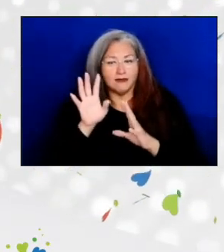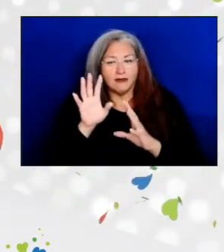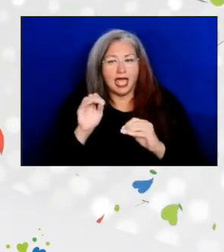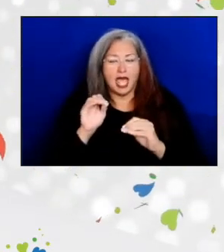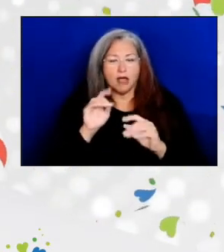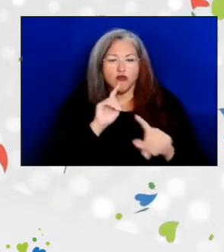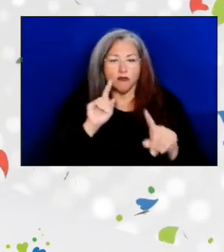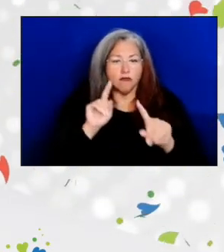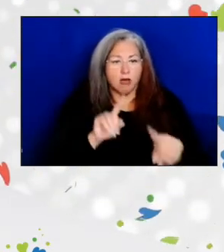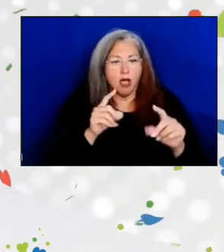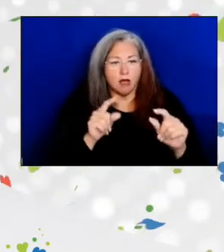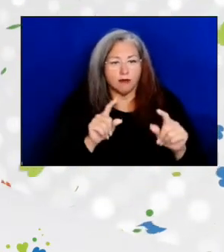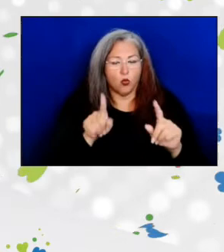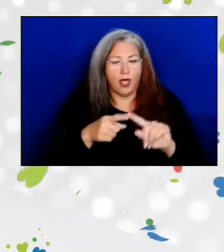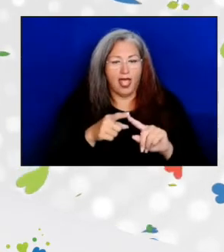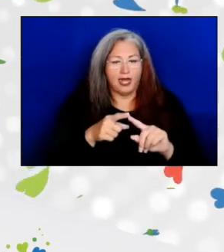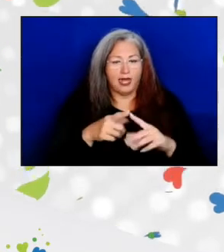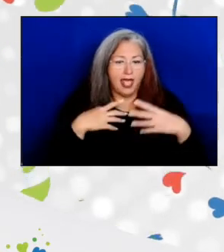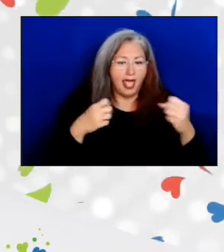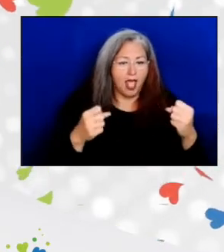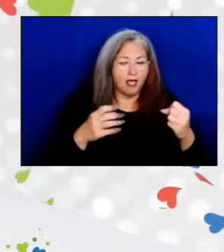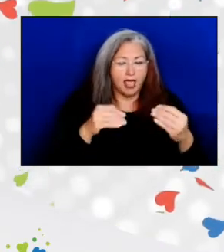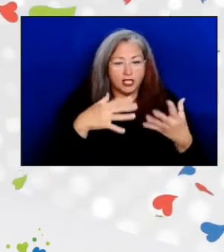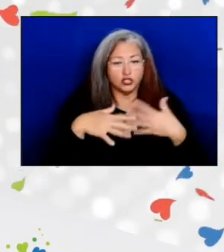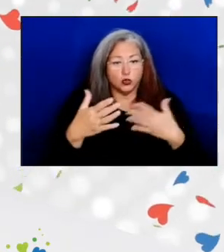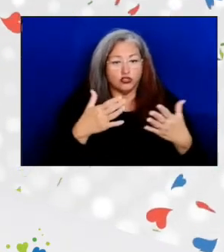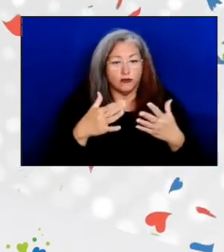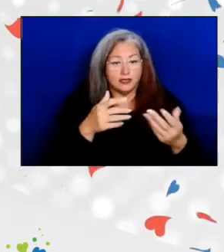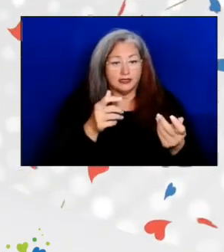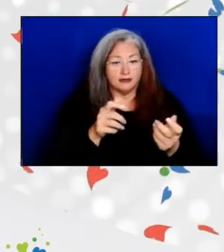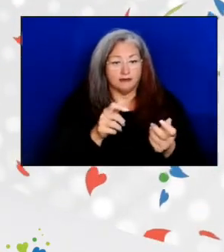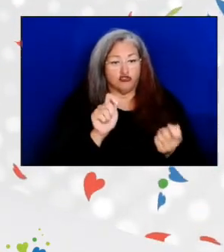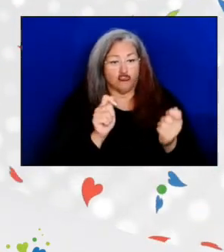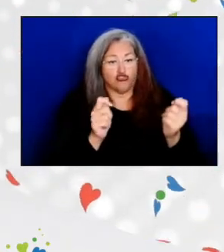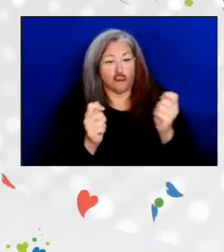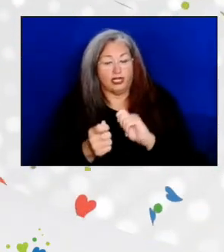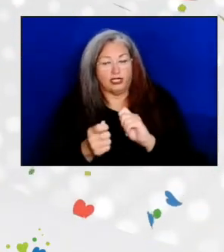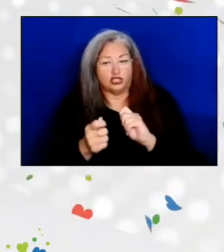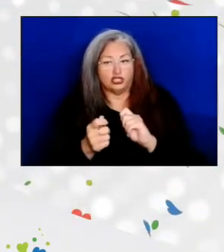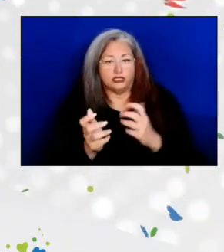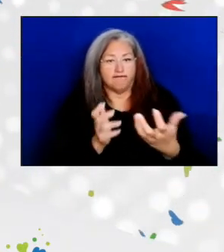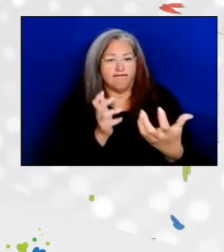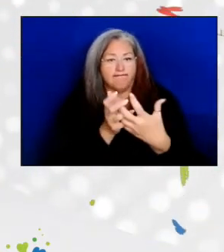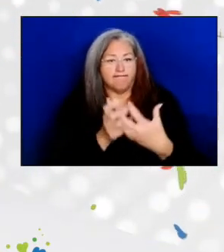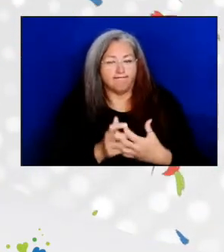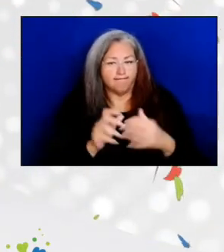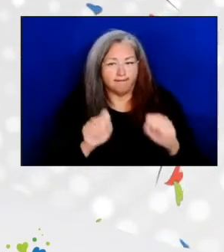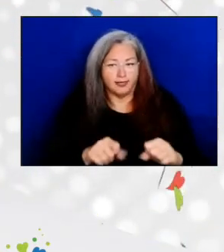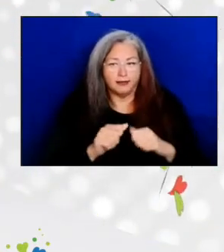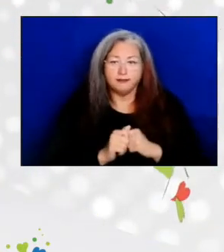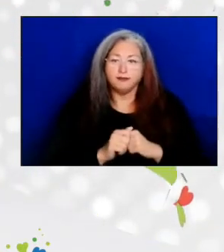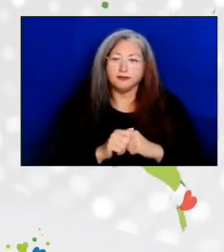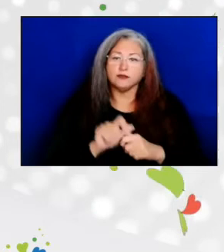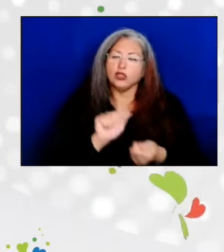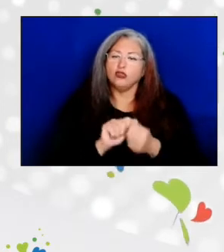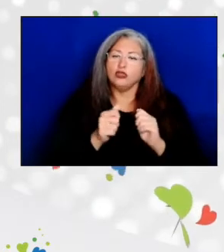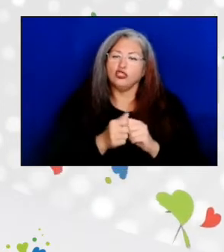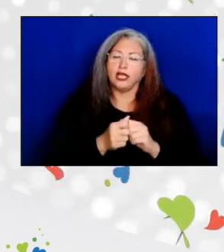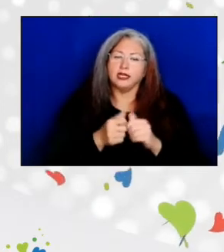to changing health and social service system changes, changing methods of care,